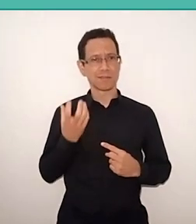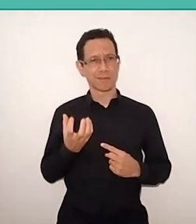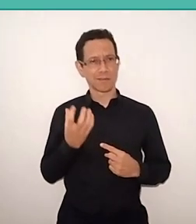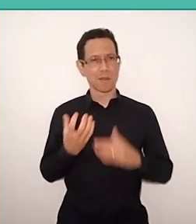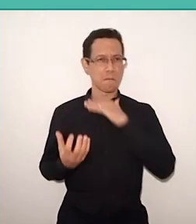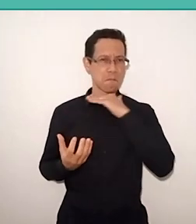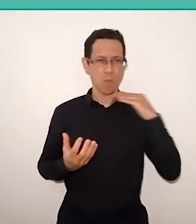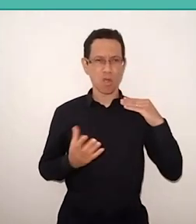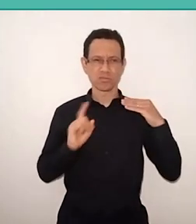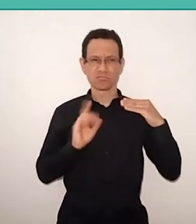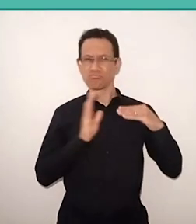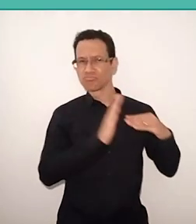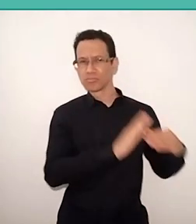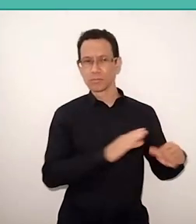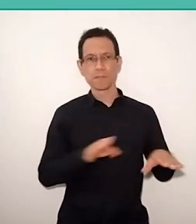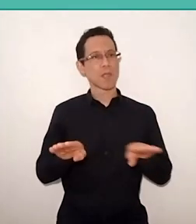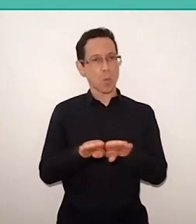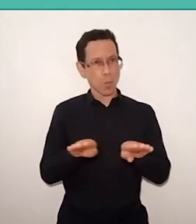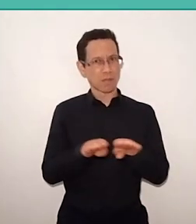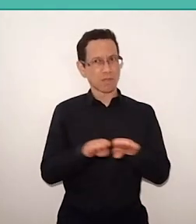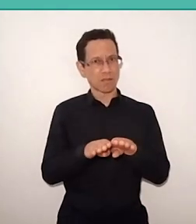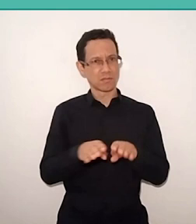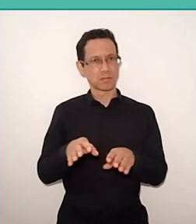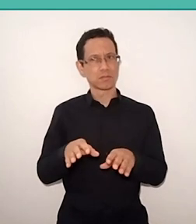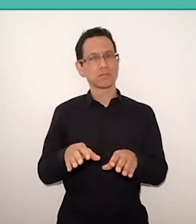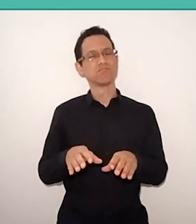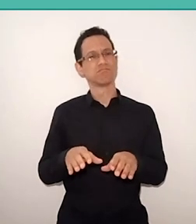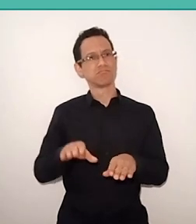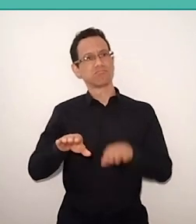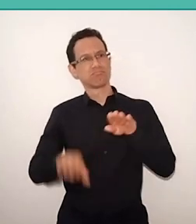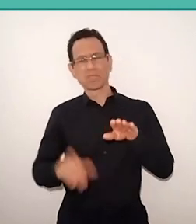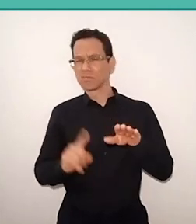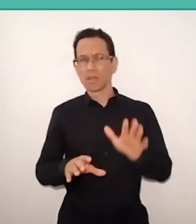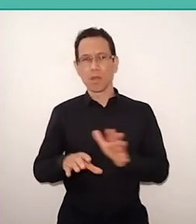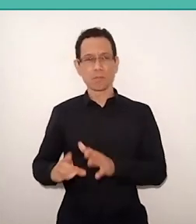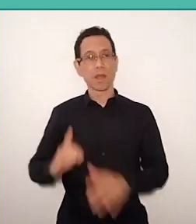equity and not injustice, of law and not of discretion,